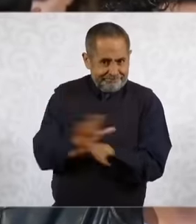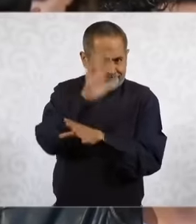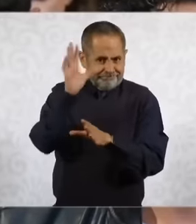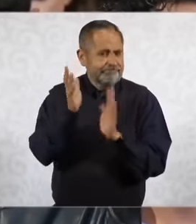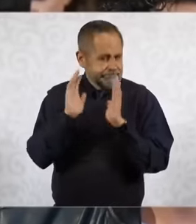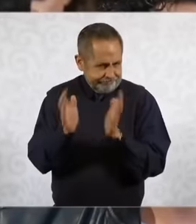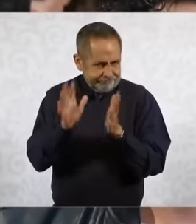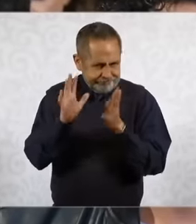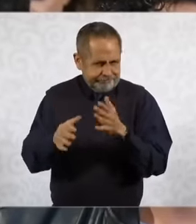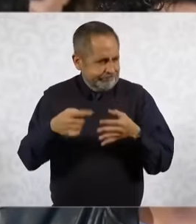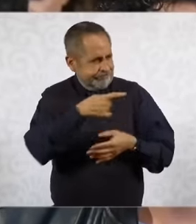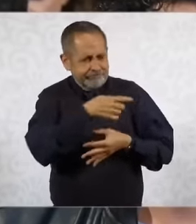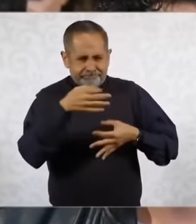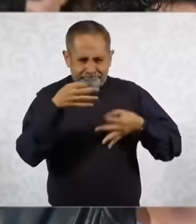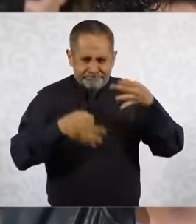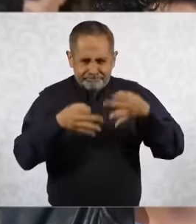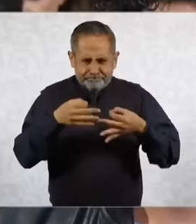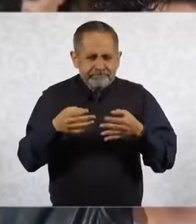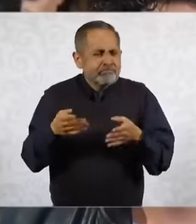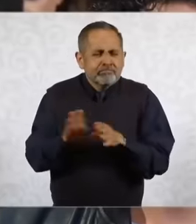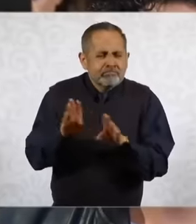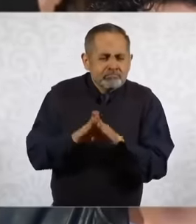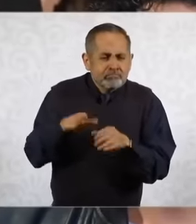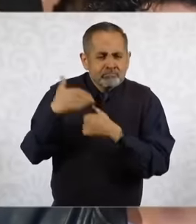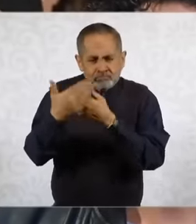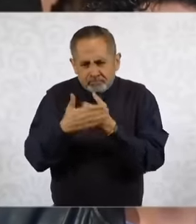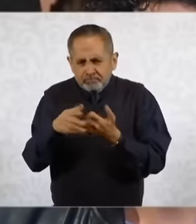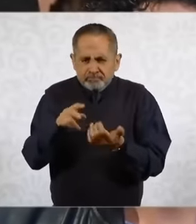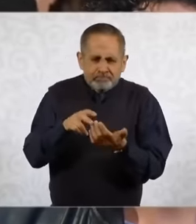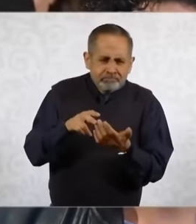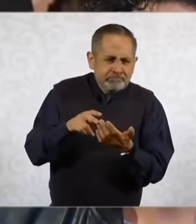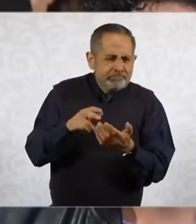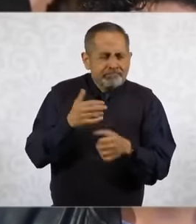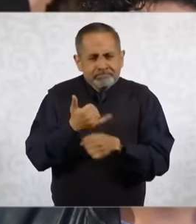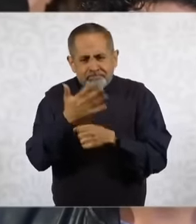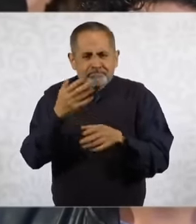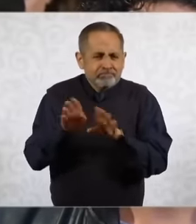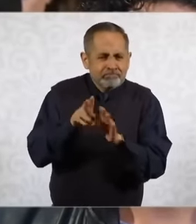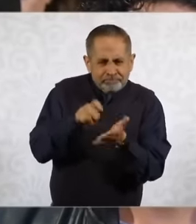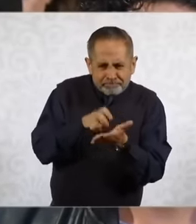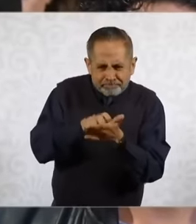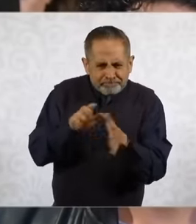but that could have at least better some obstacles due to legal resources that are being presented,